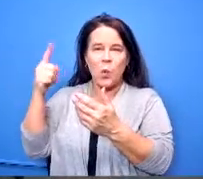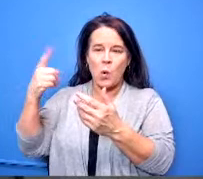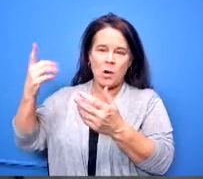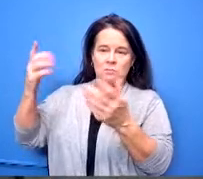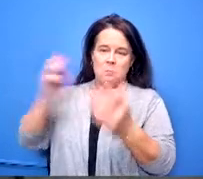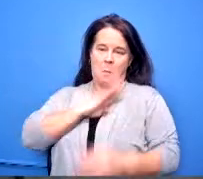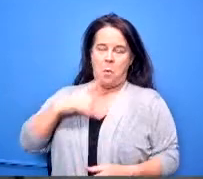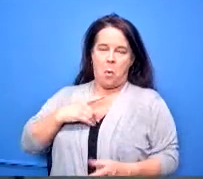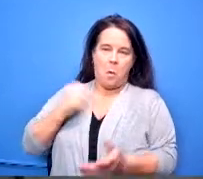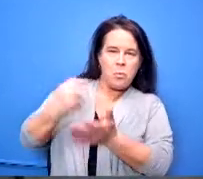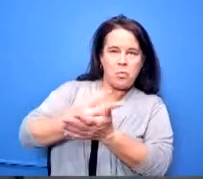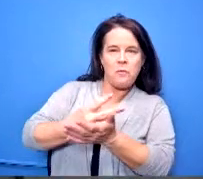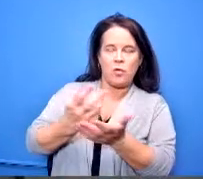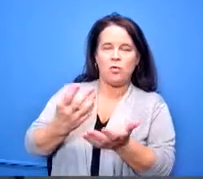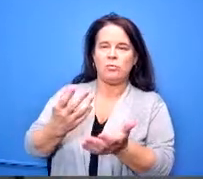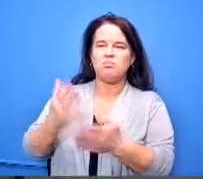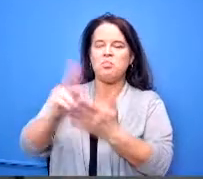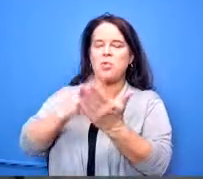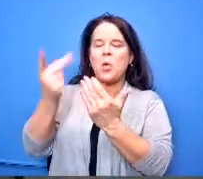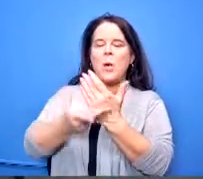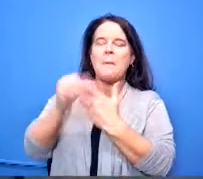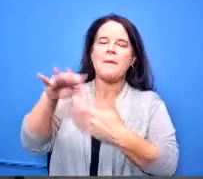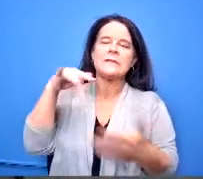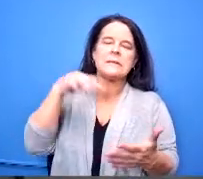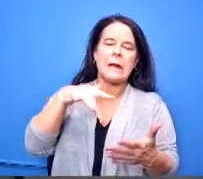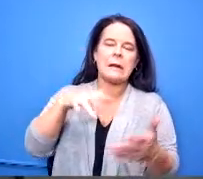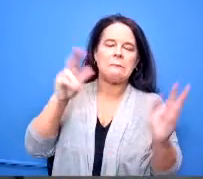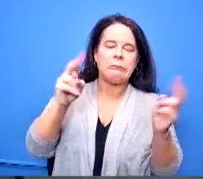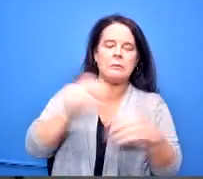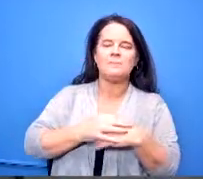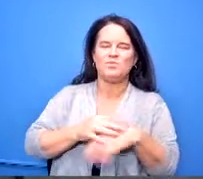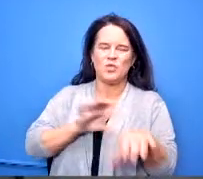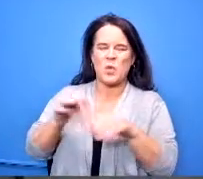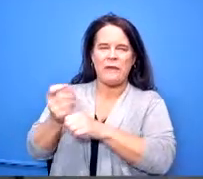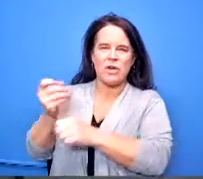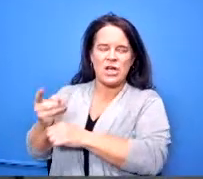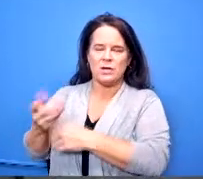every year the program of studies is an outline of all the courses that are offered throughout